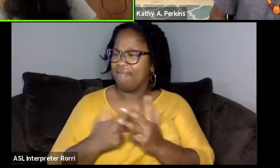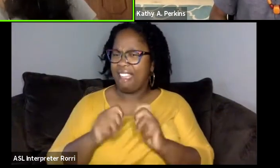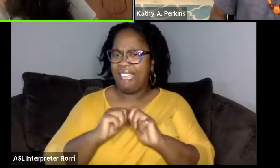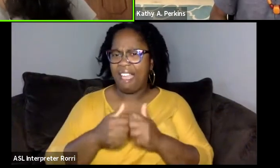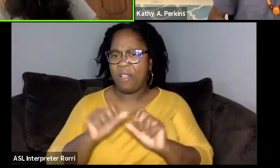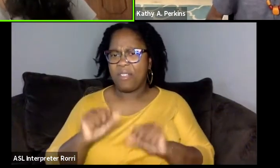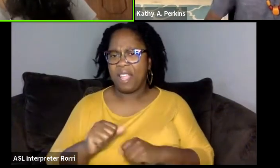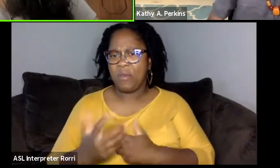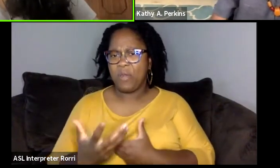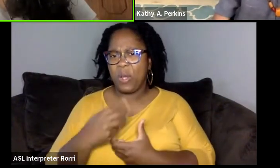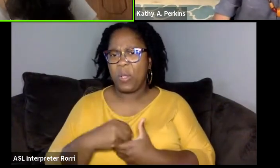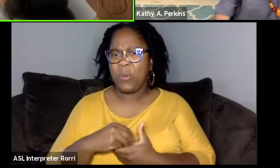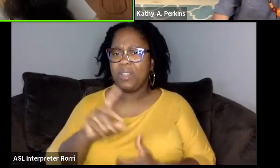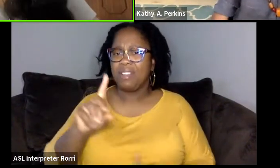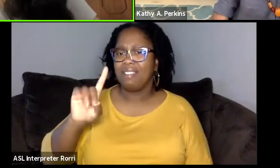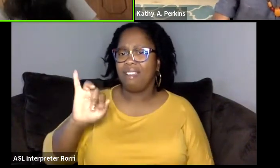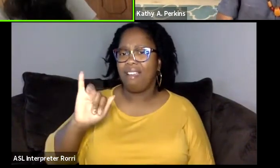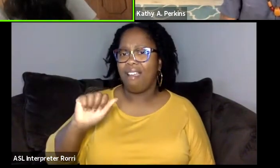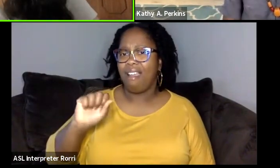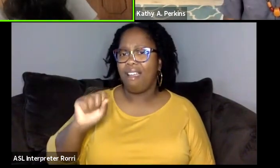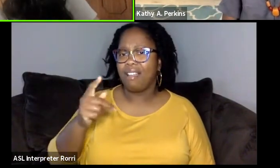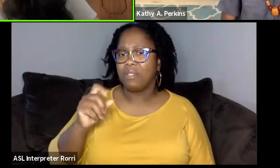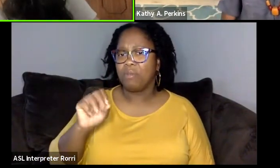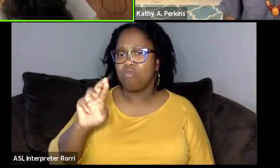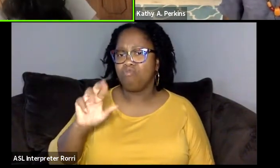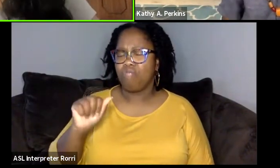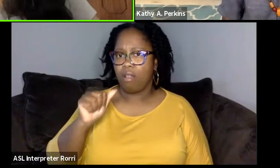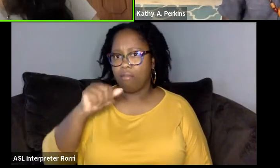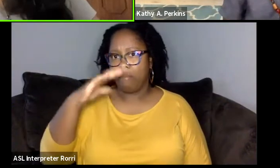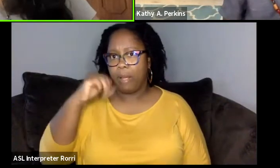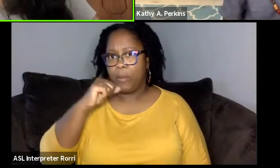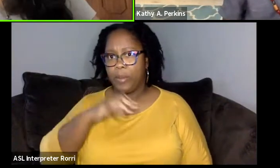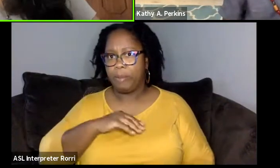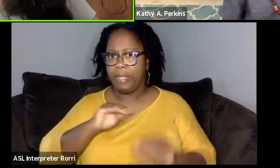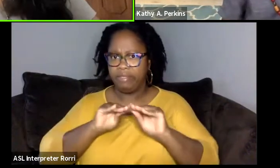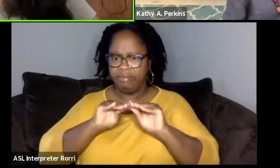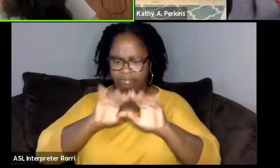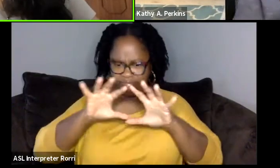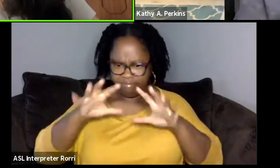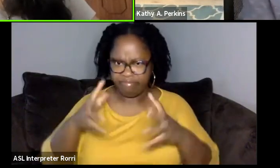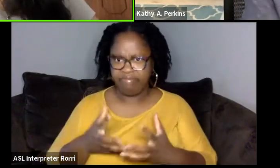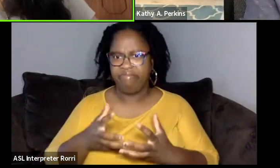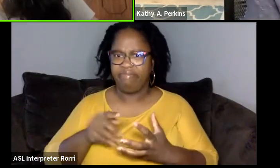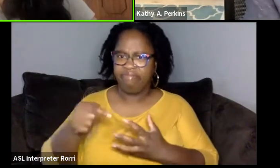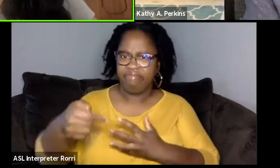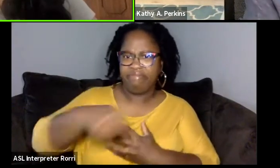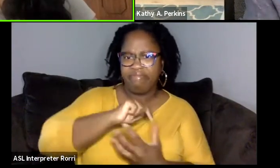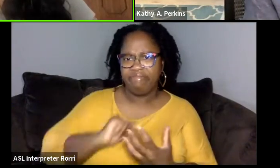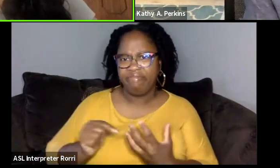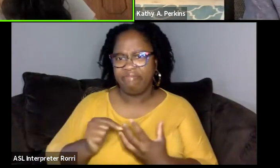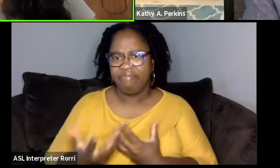And so this is what we'll be talking about today. I'd like to thank the HowlRound Theater Commons